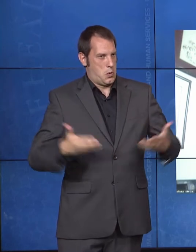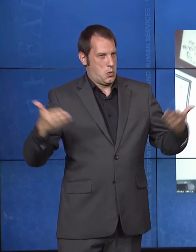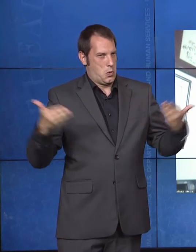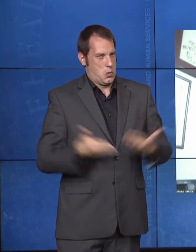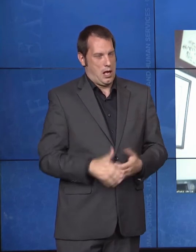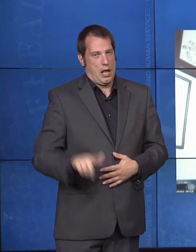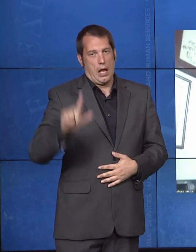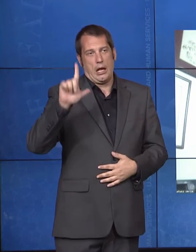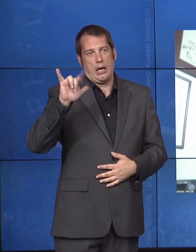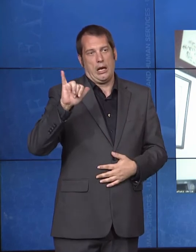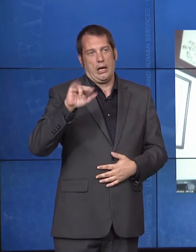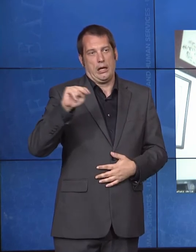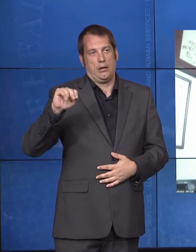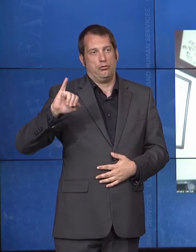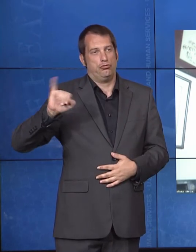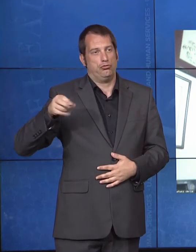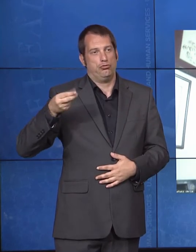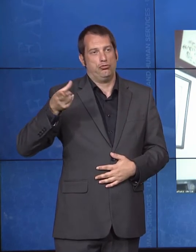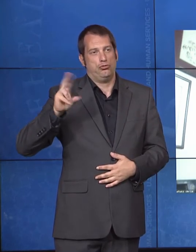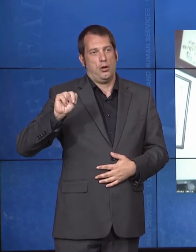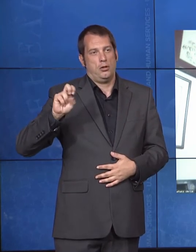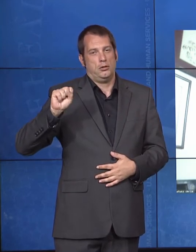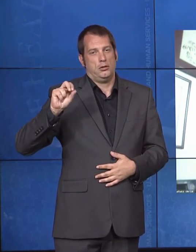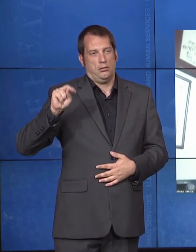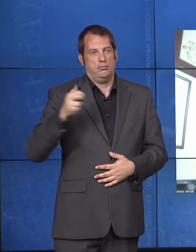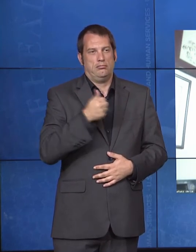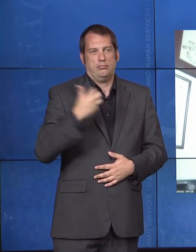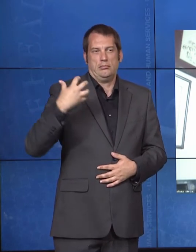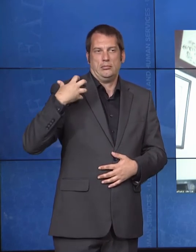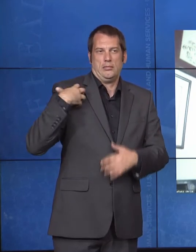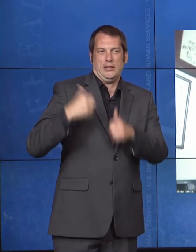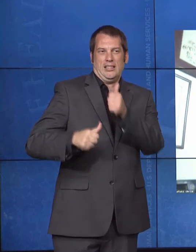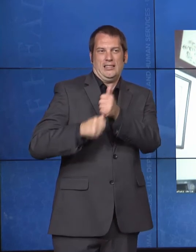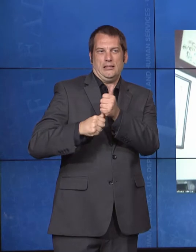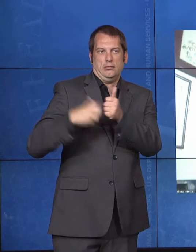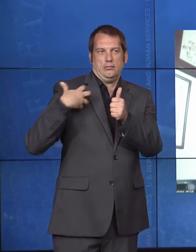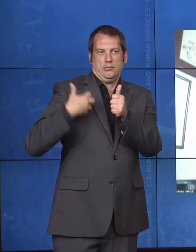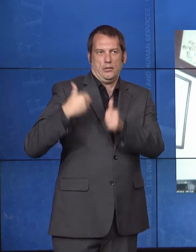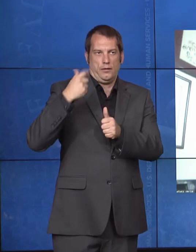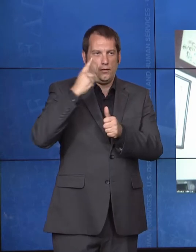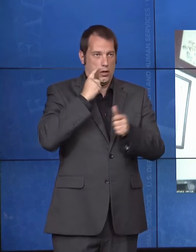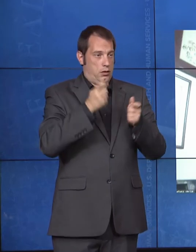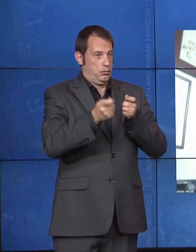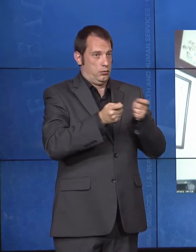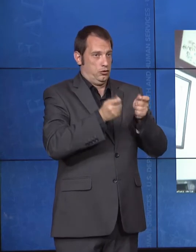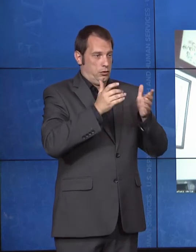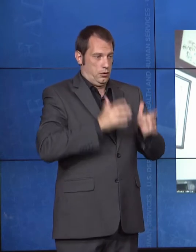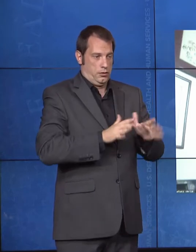at HHS' Administration for Children and Families. And since her senate confirmation in August